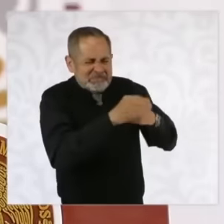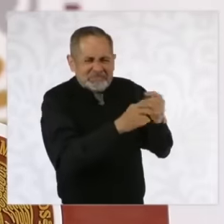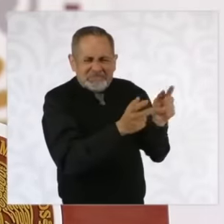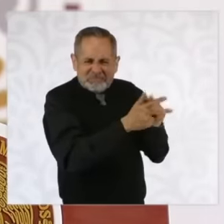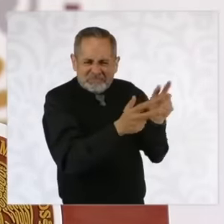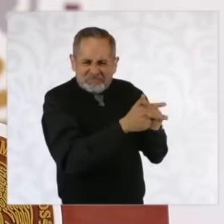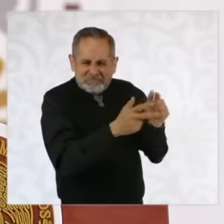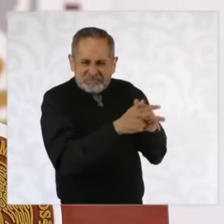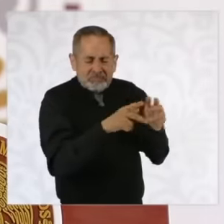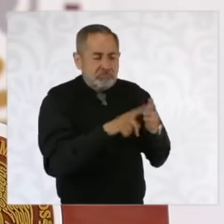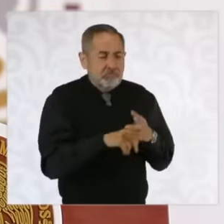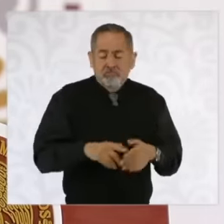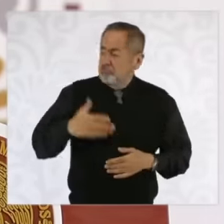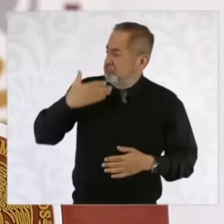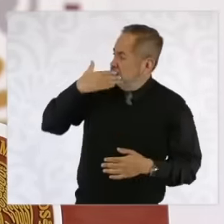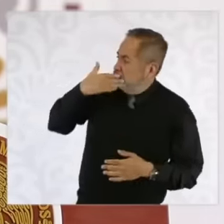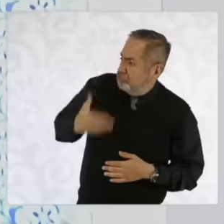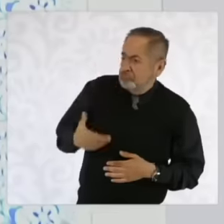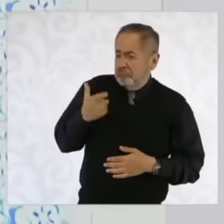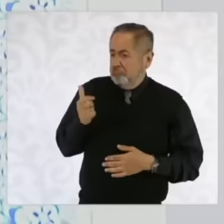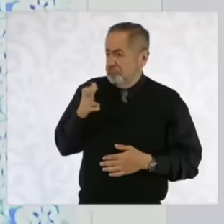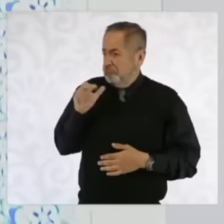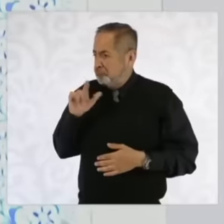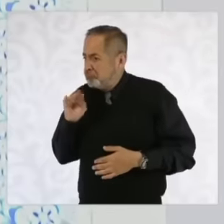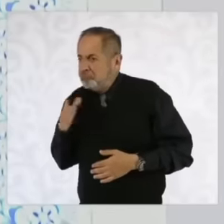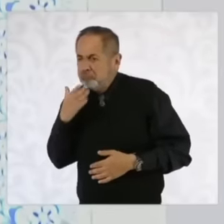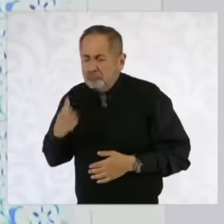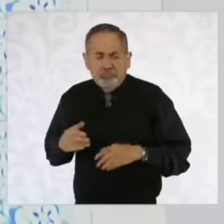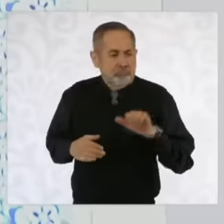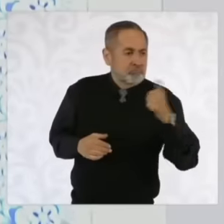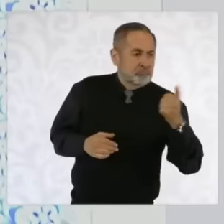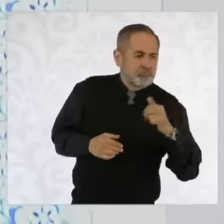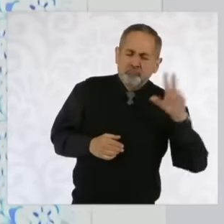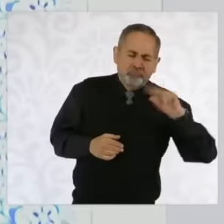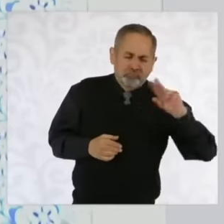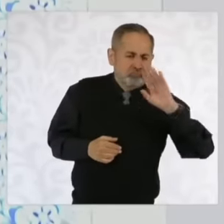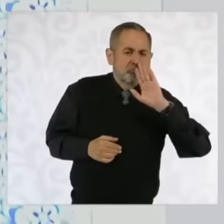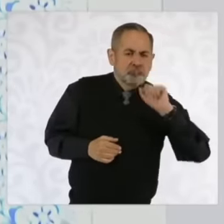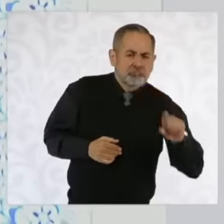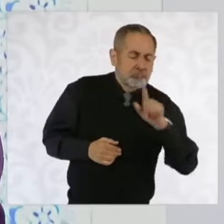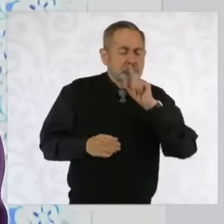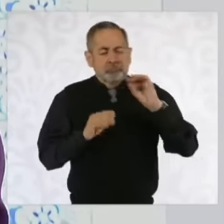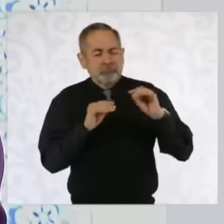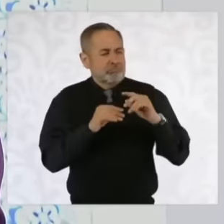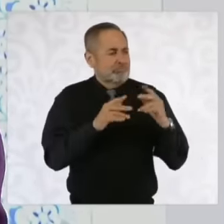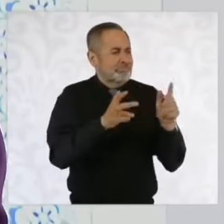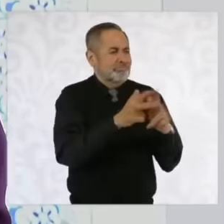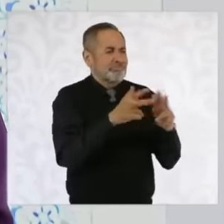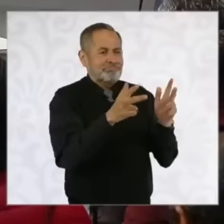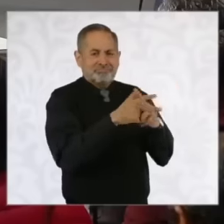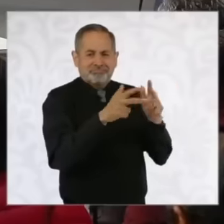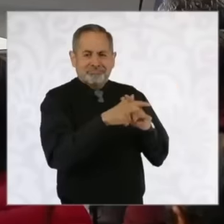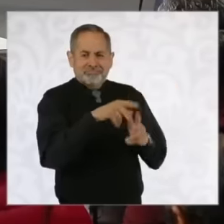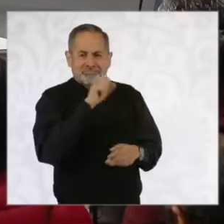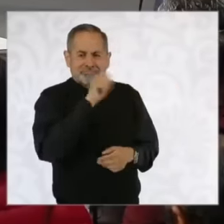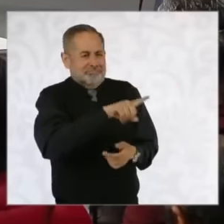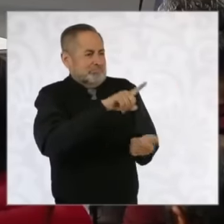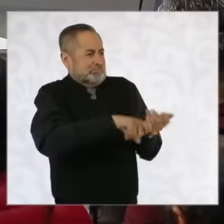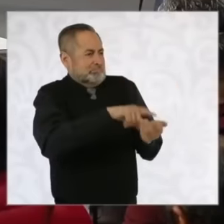claim García Luna and others don't, let them resolve their internal problems there